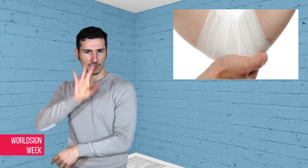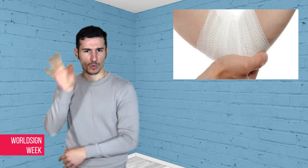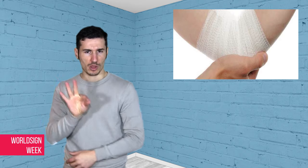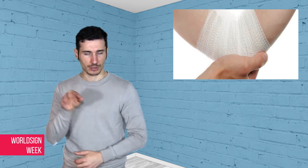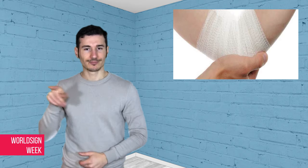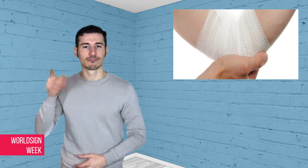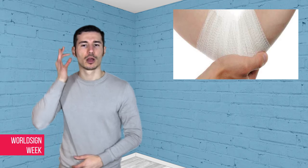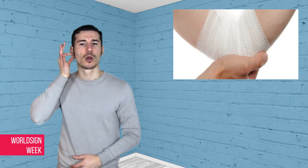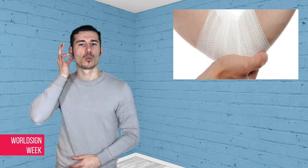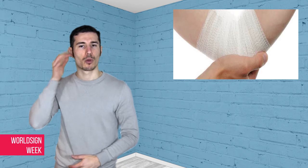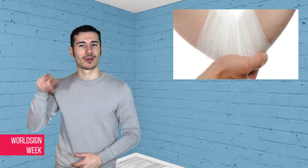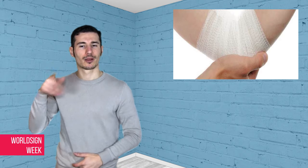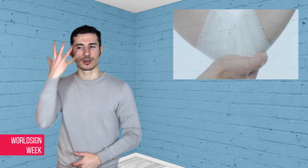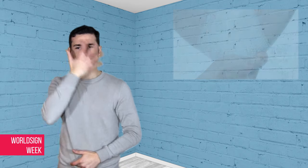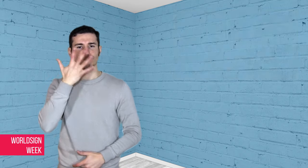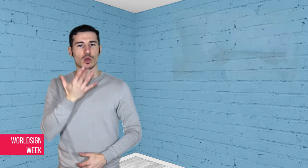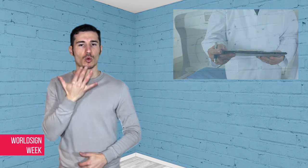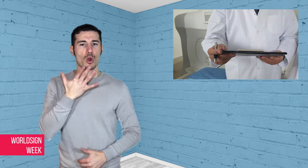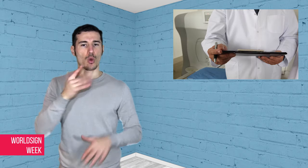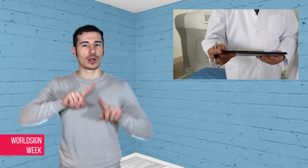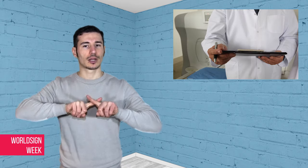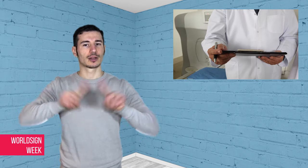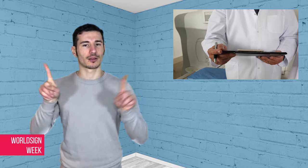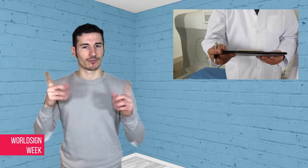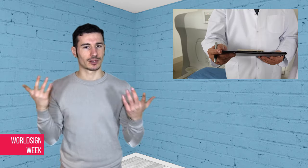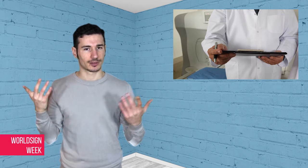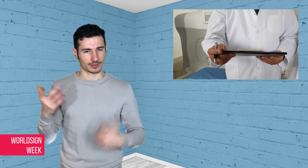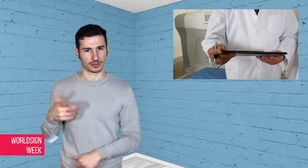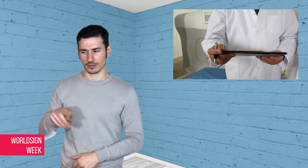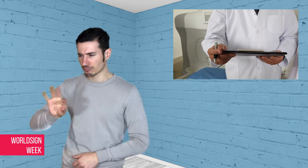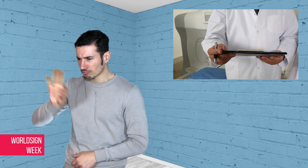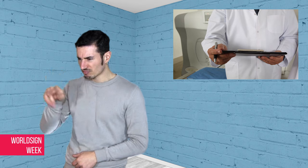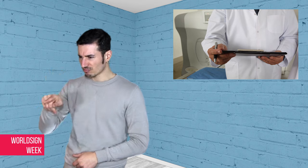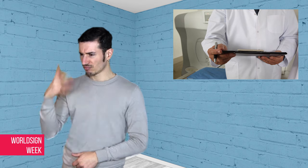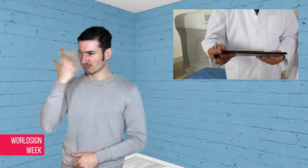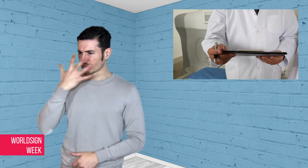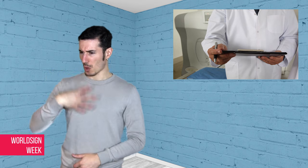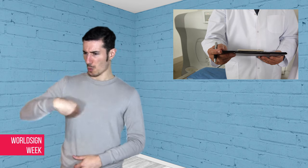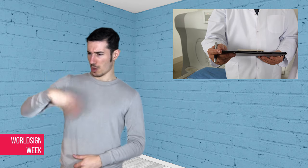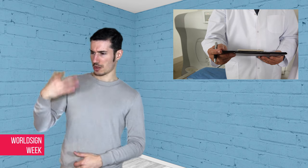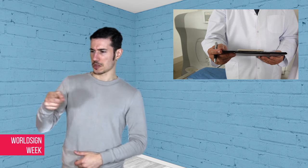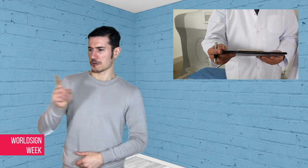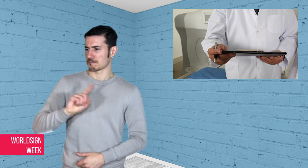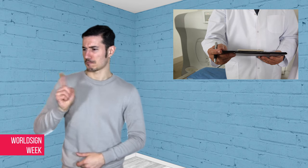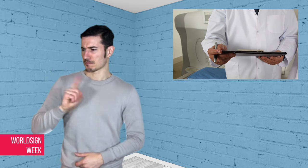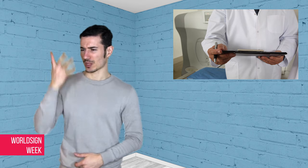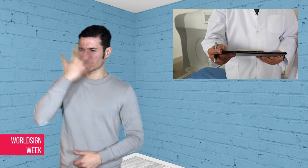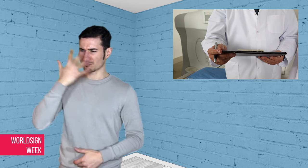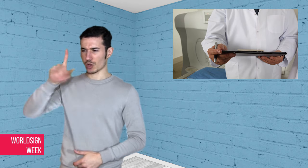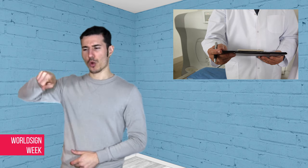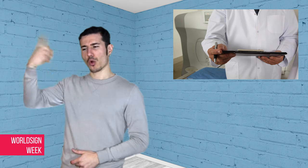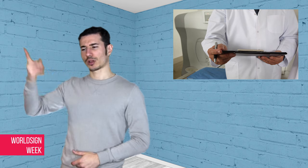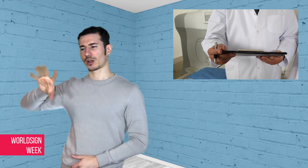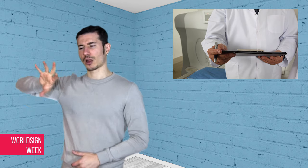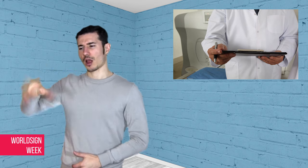She didn’t look white, she looked “foreigner”. The Deaf woman was scared